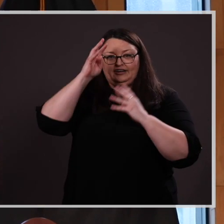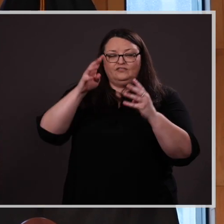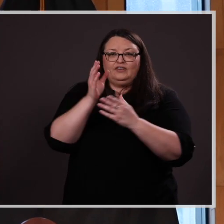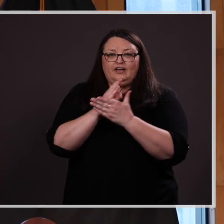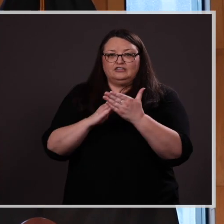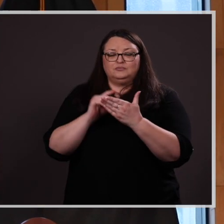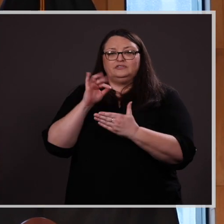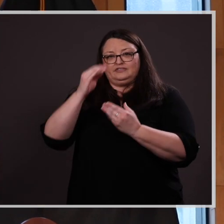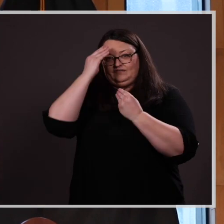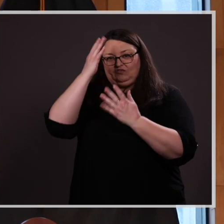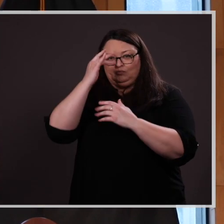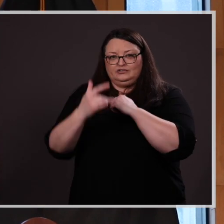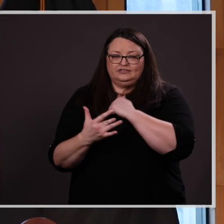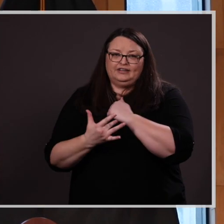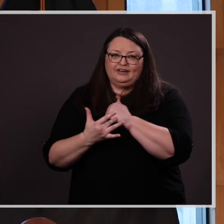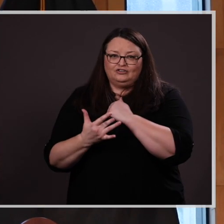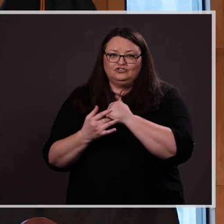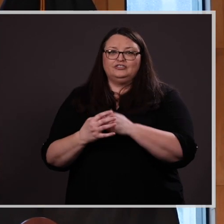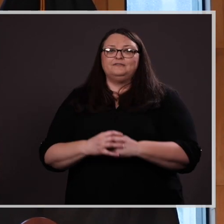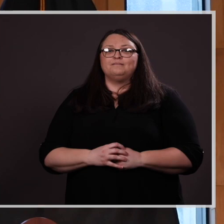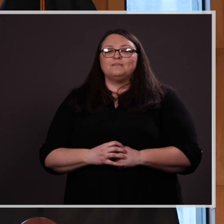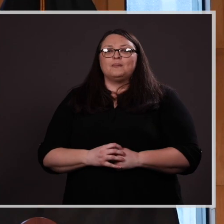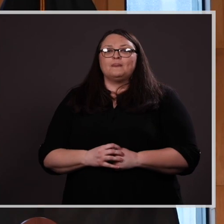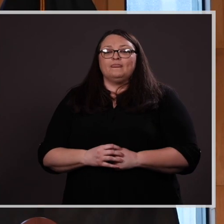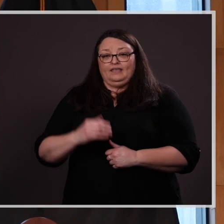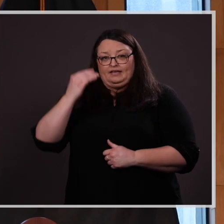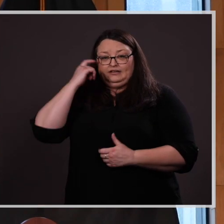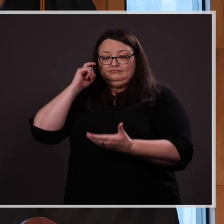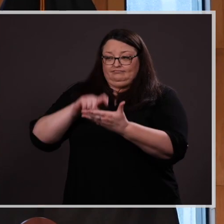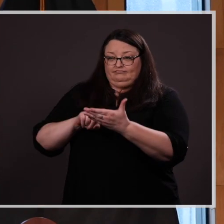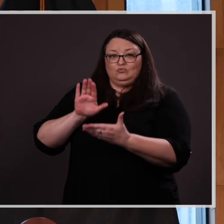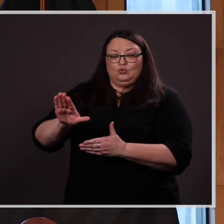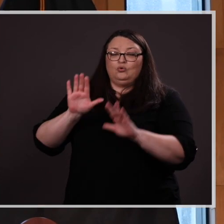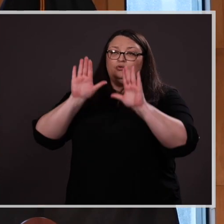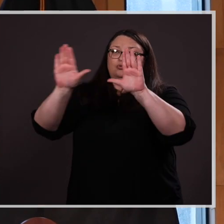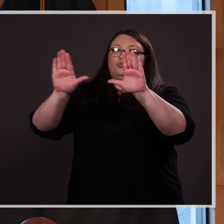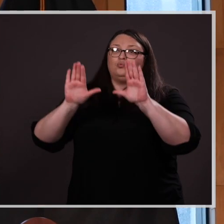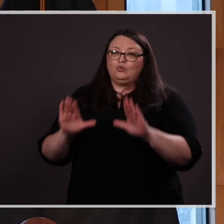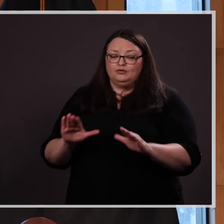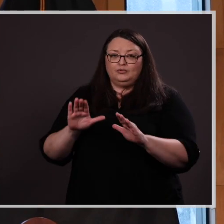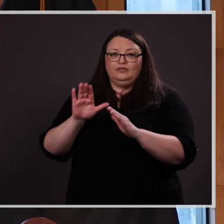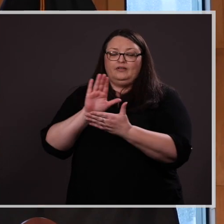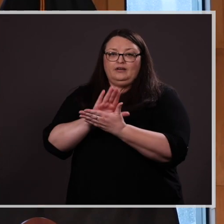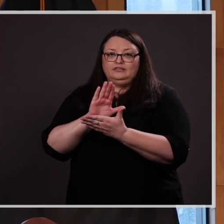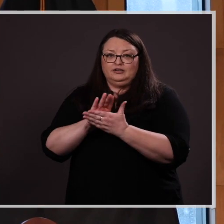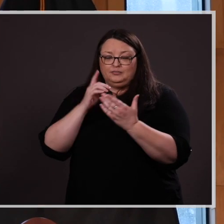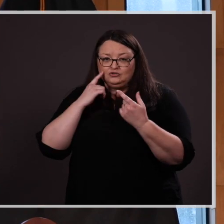of information technology. In acknowledging her incredible academic achievements, I am